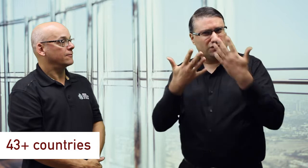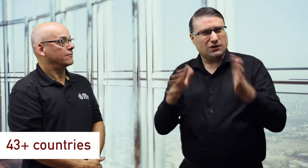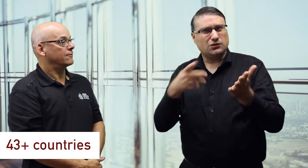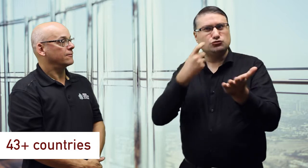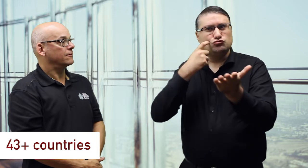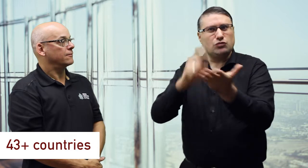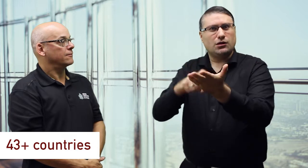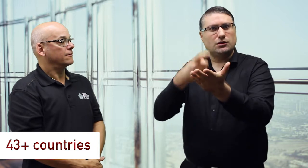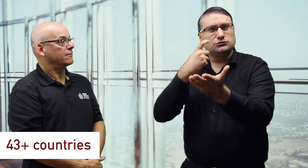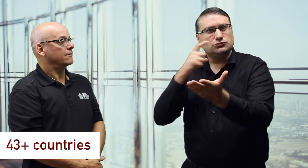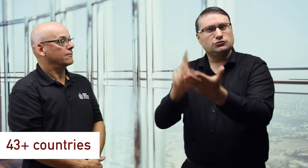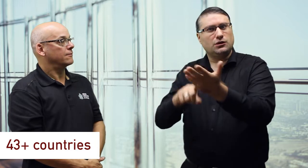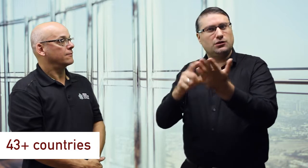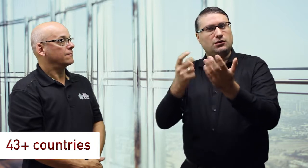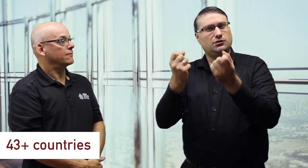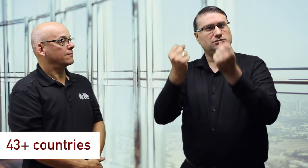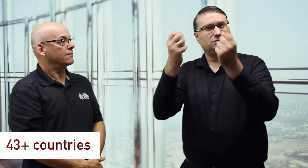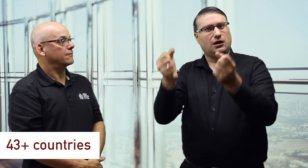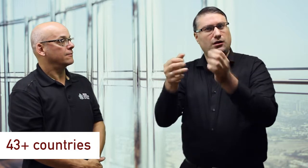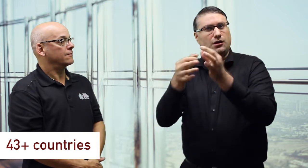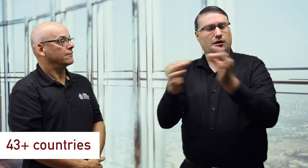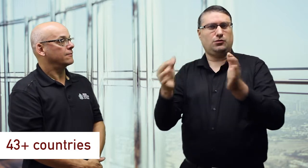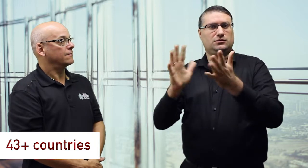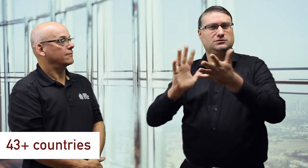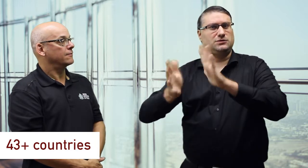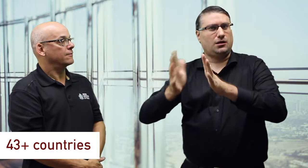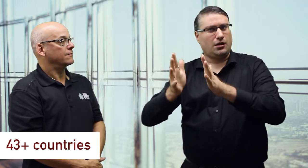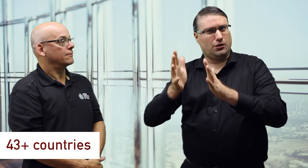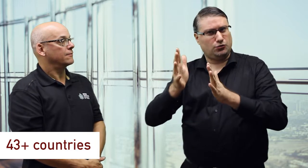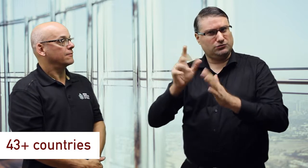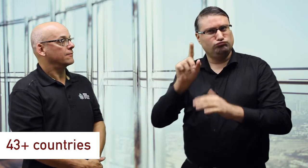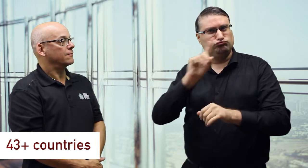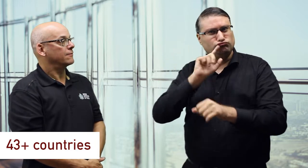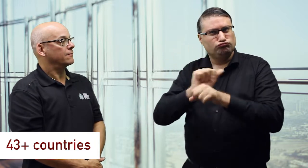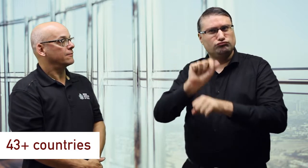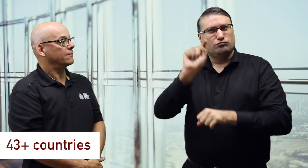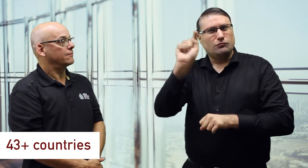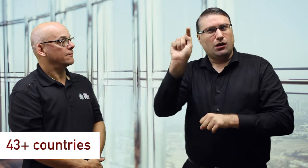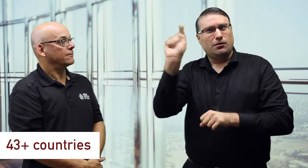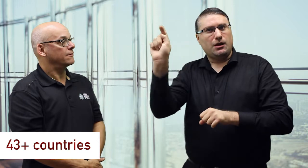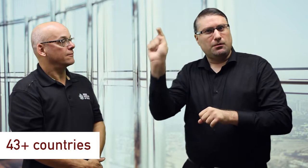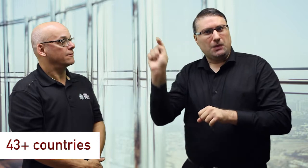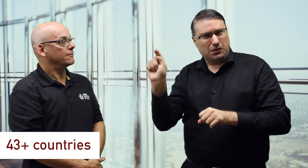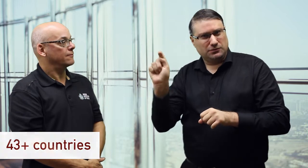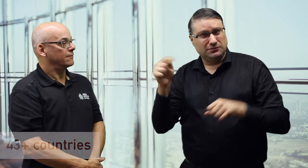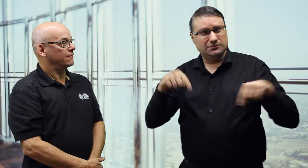already recognized their country's sign languages as official languages?